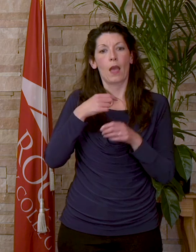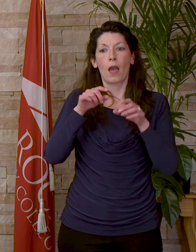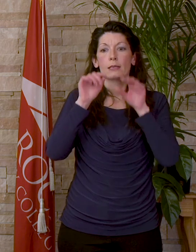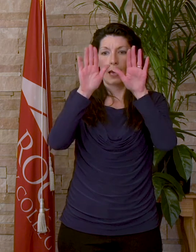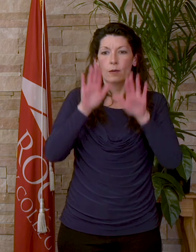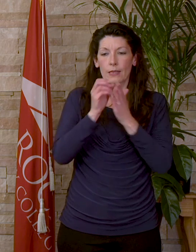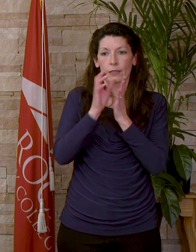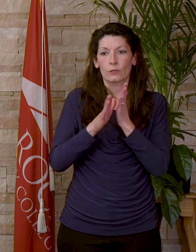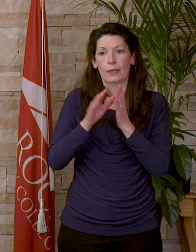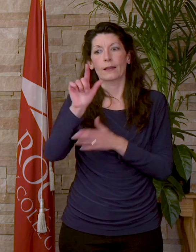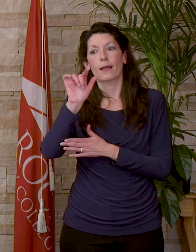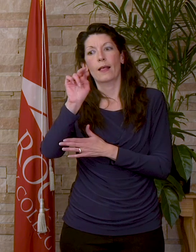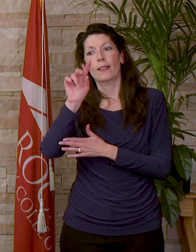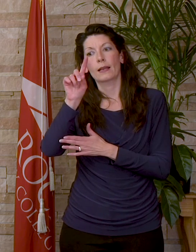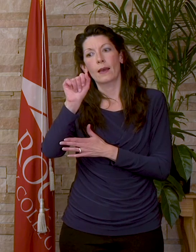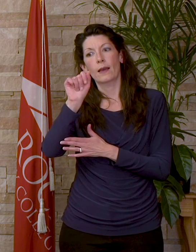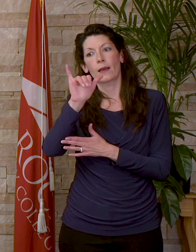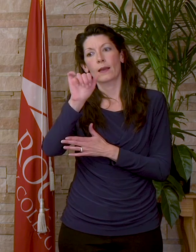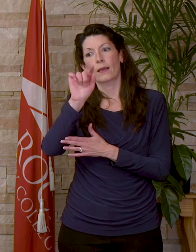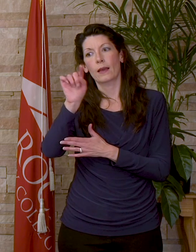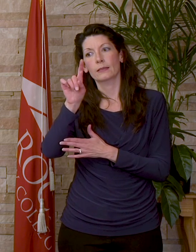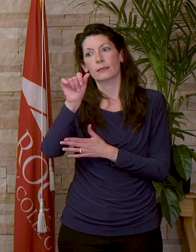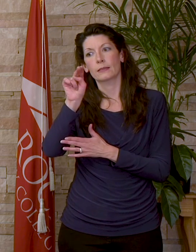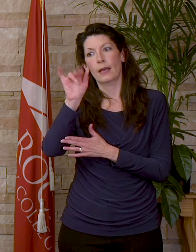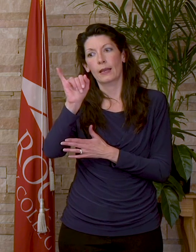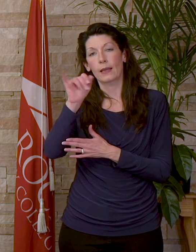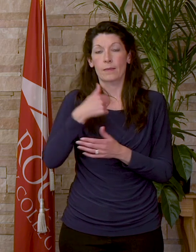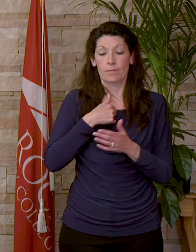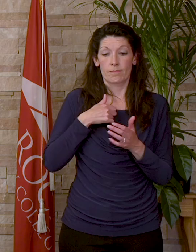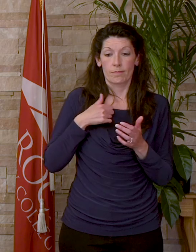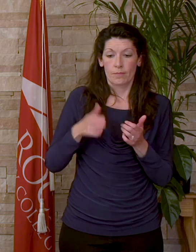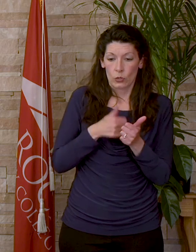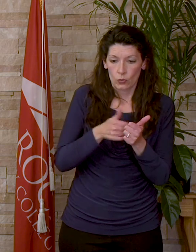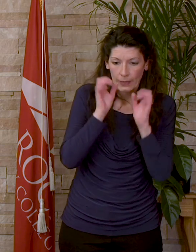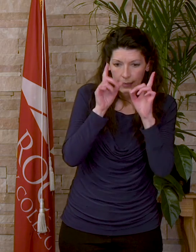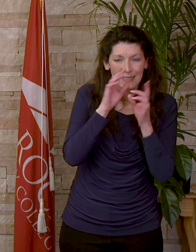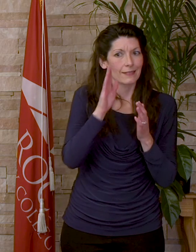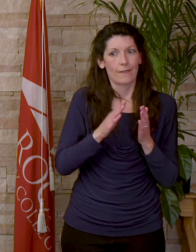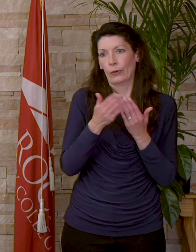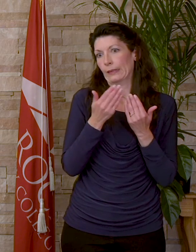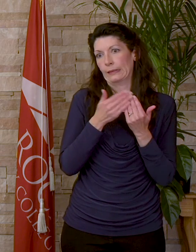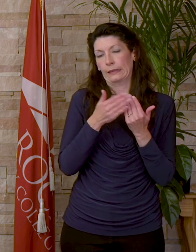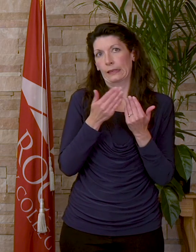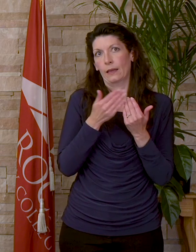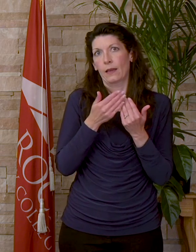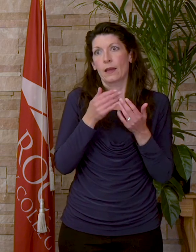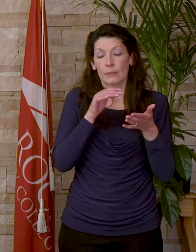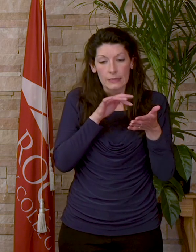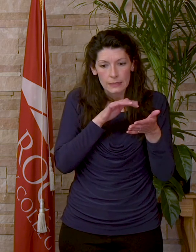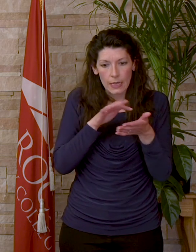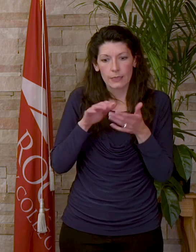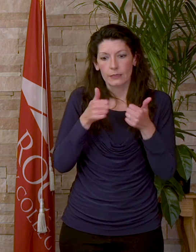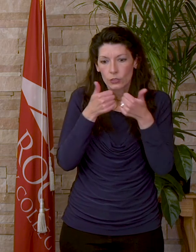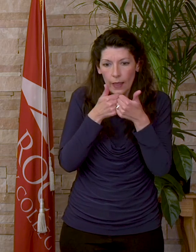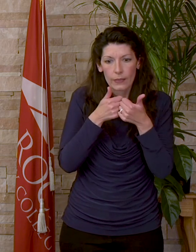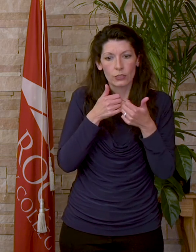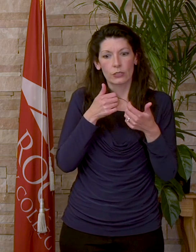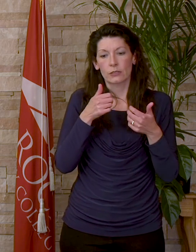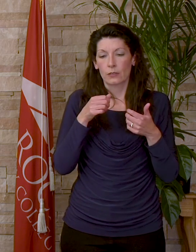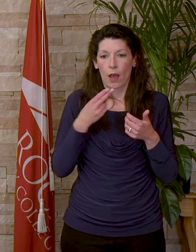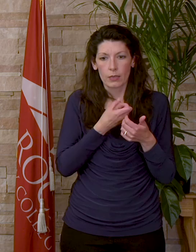Linda Yazdani. Pursuing education is never easy. The studies always challenge us as learners and force